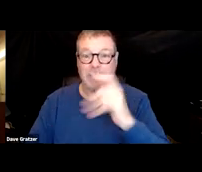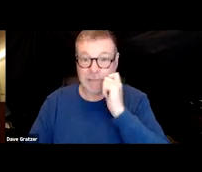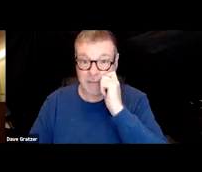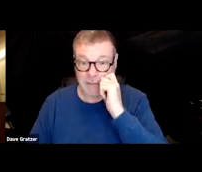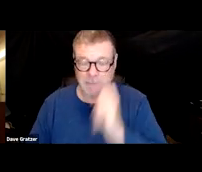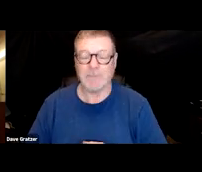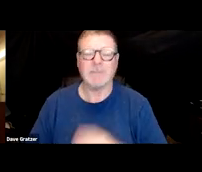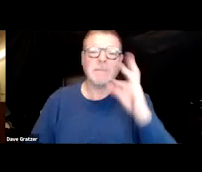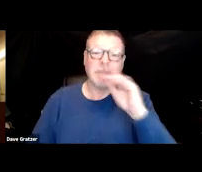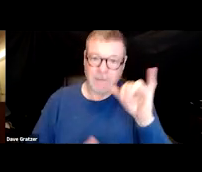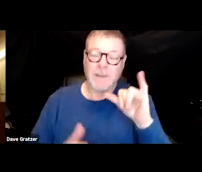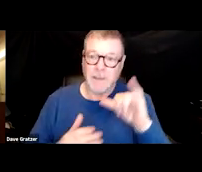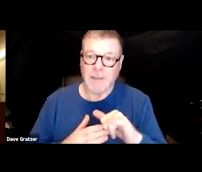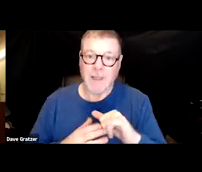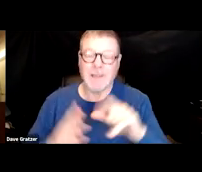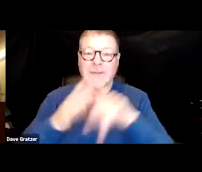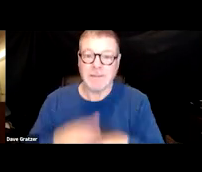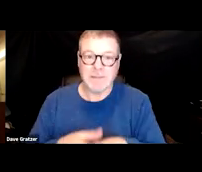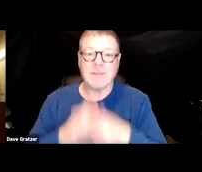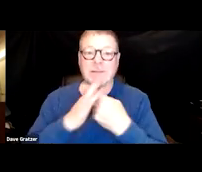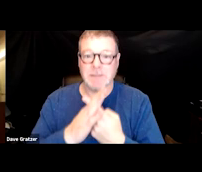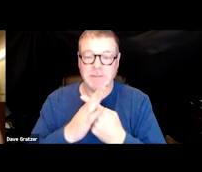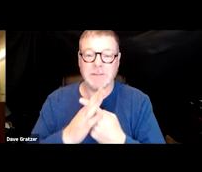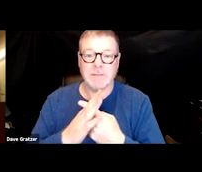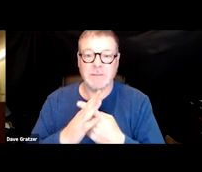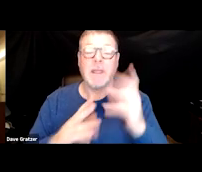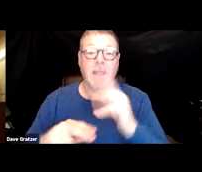that actually start and increase